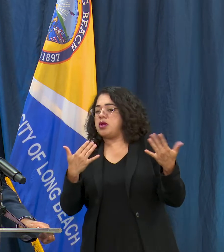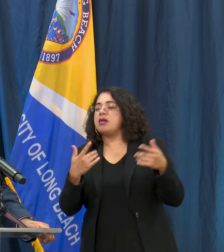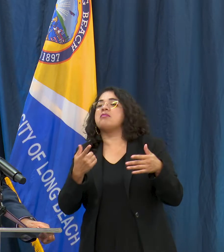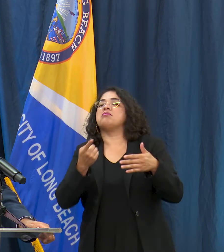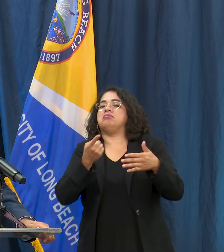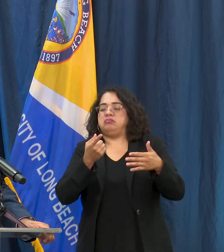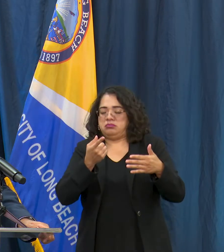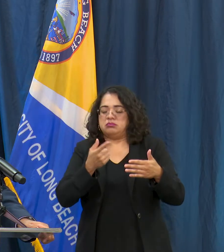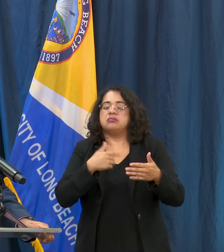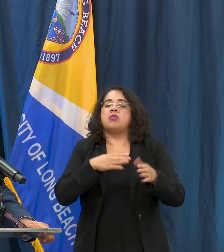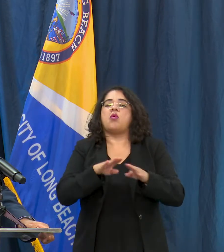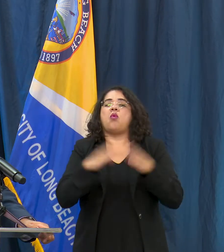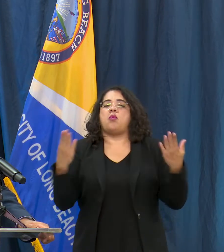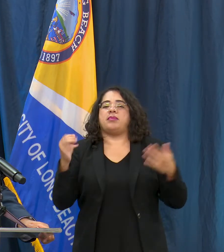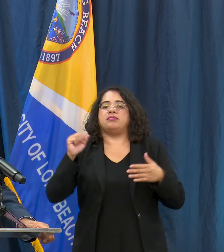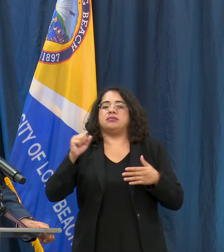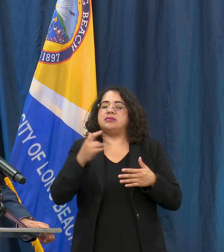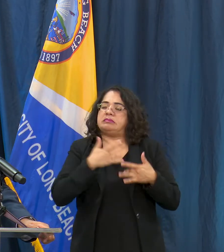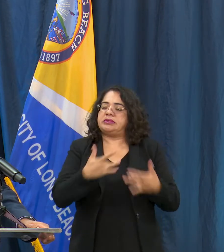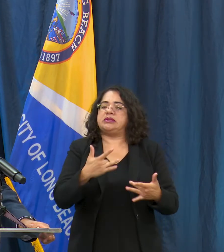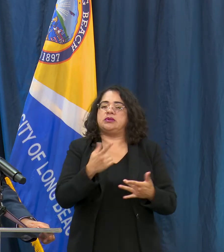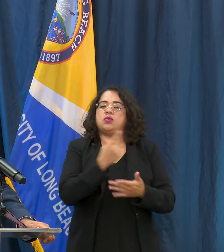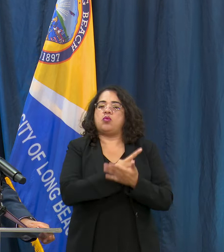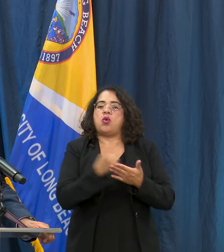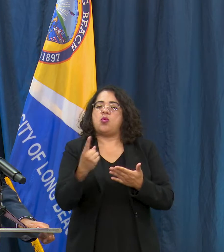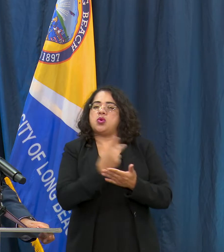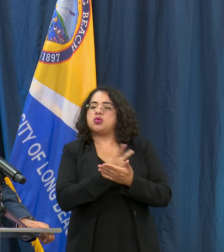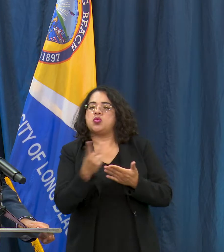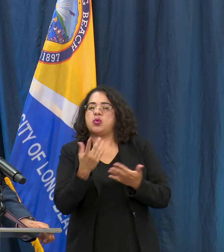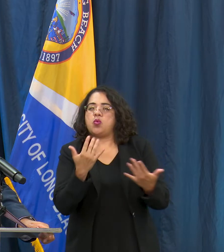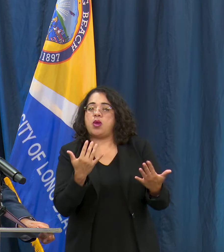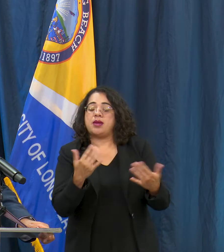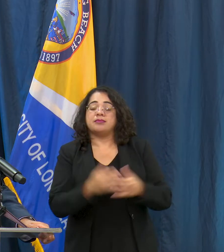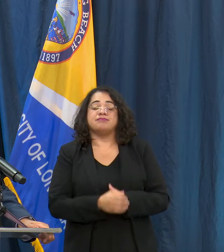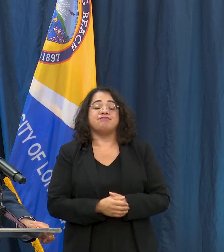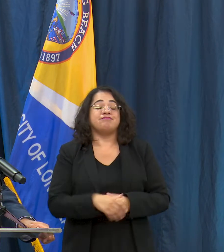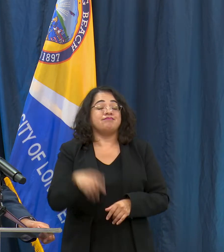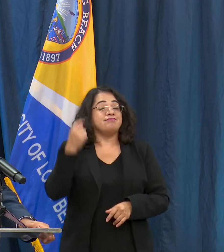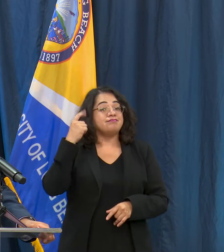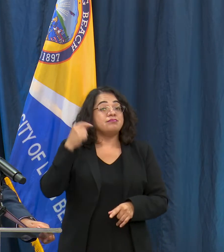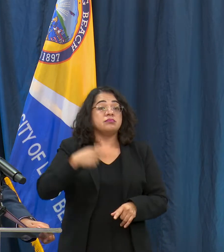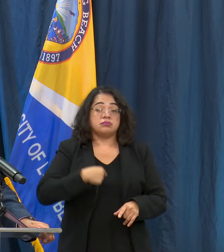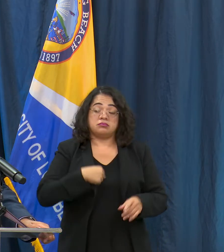yet even with that cautiousness, there is still concern